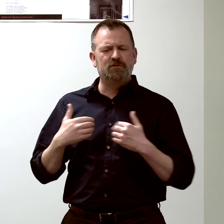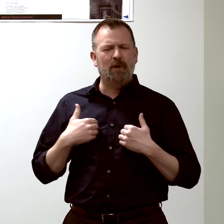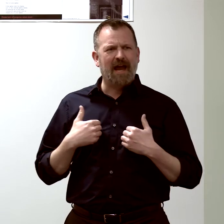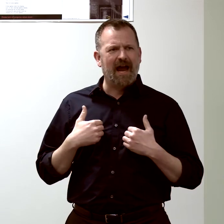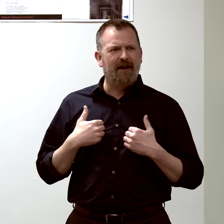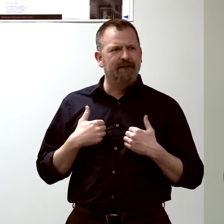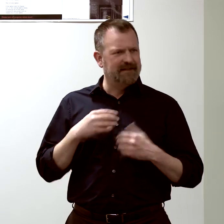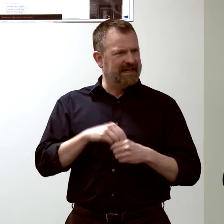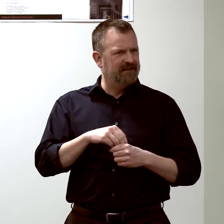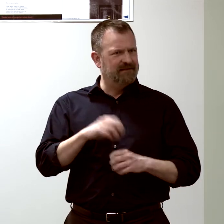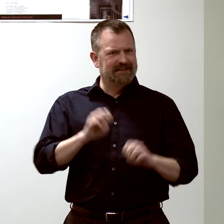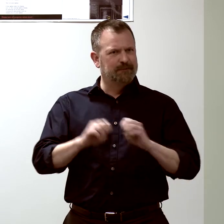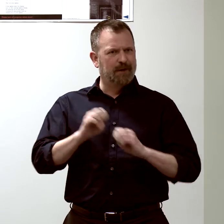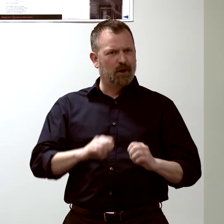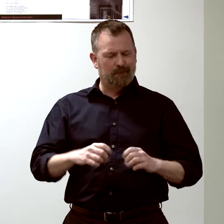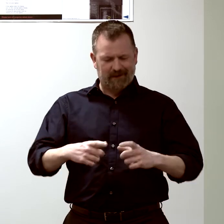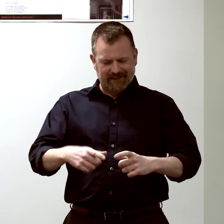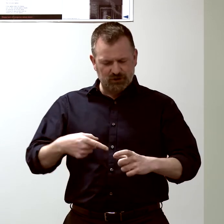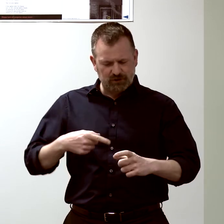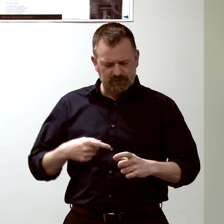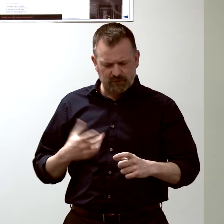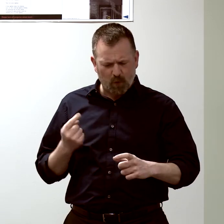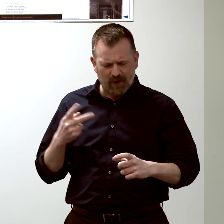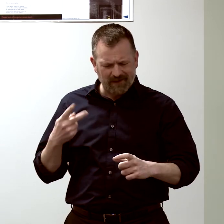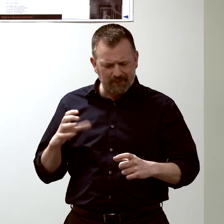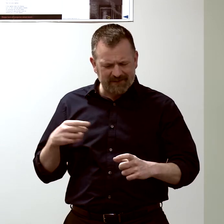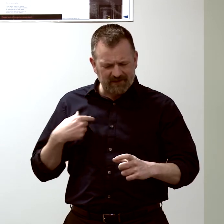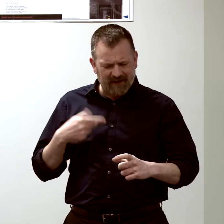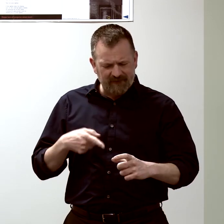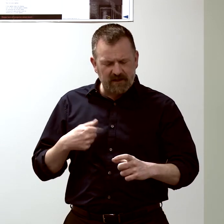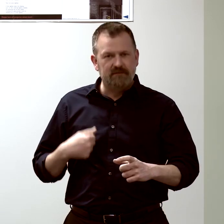in your experiment dish, and you do that